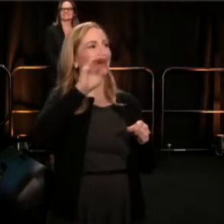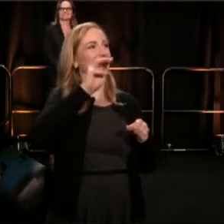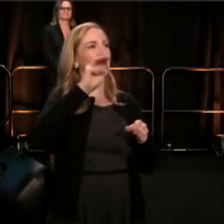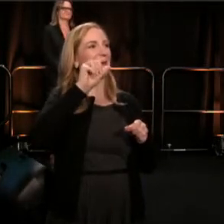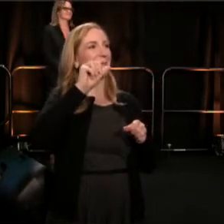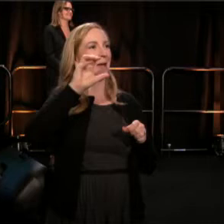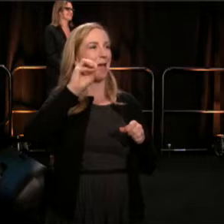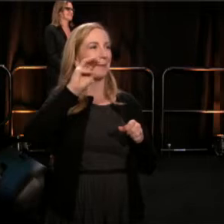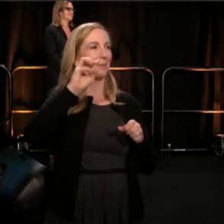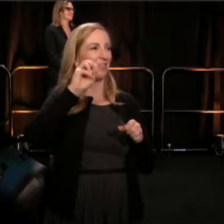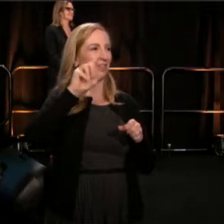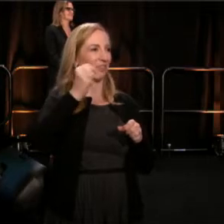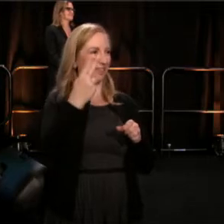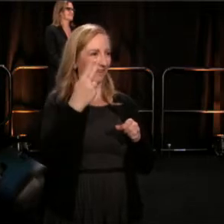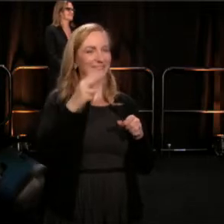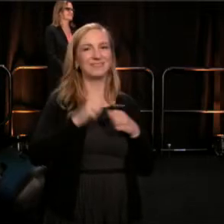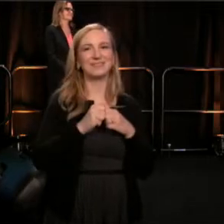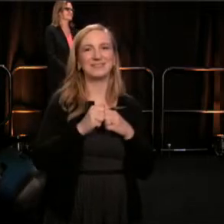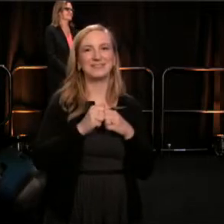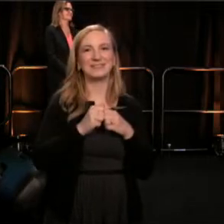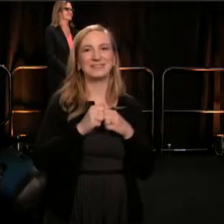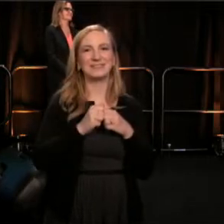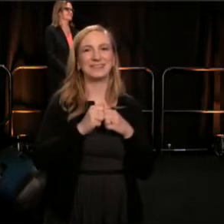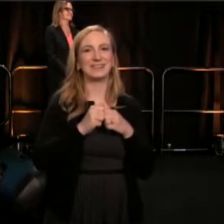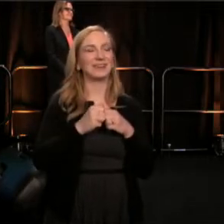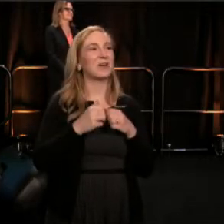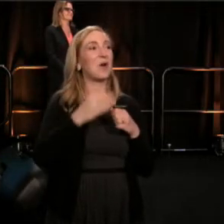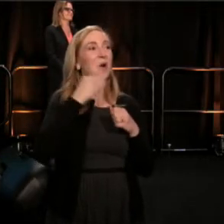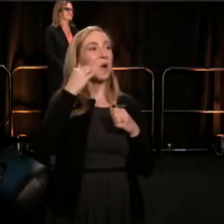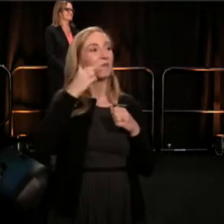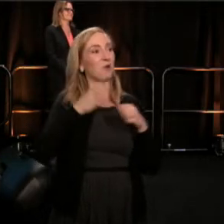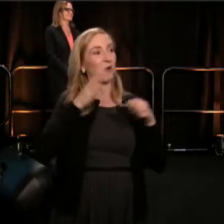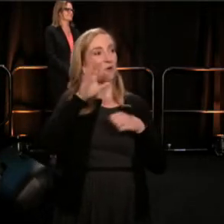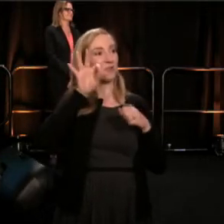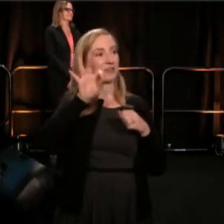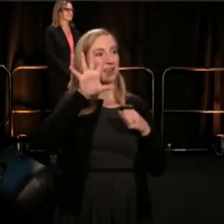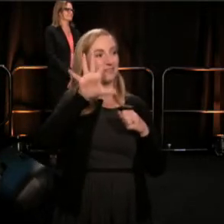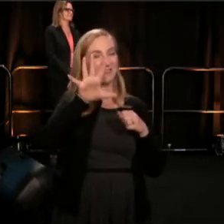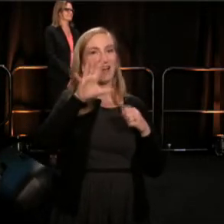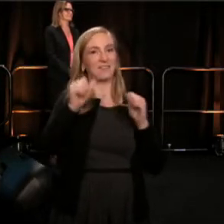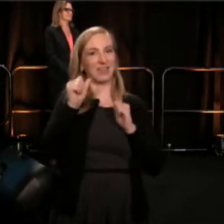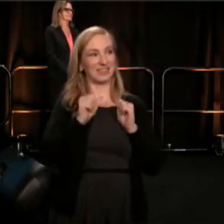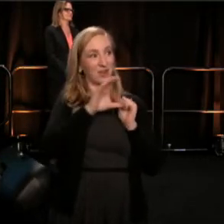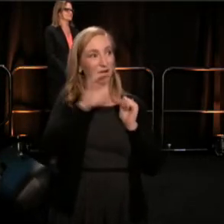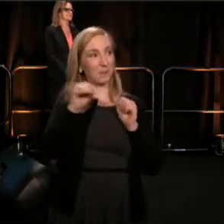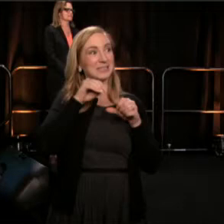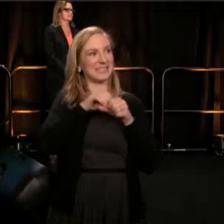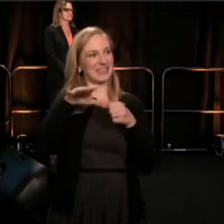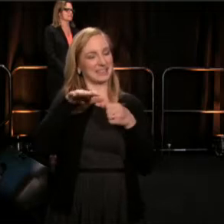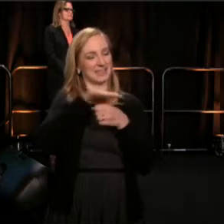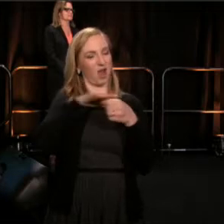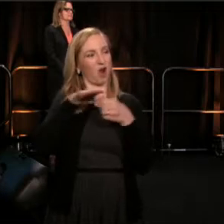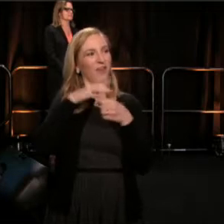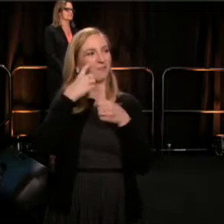We're also home to over 95 theater companies in this greater DC area, more than 50 of whom participated